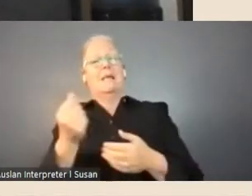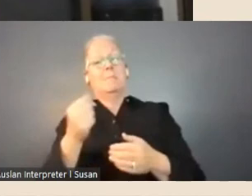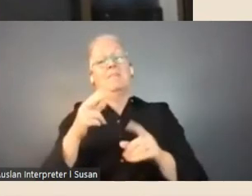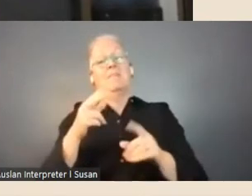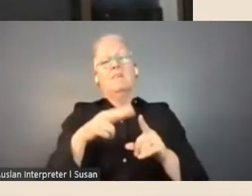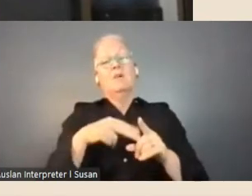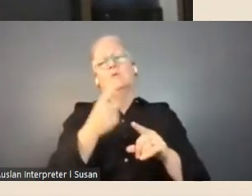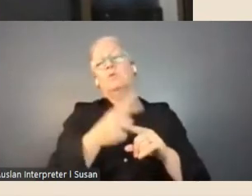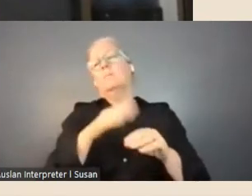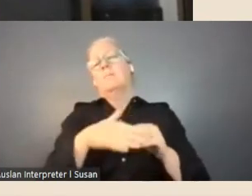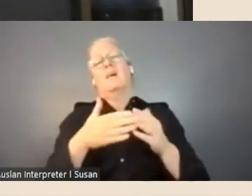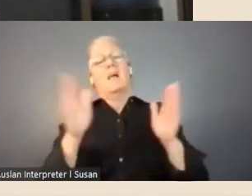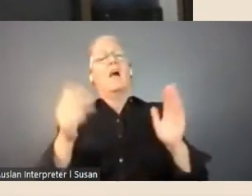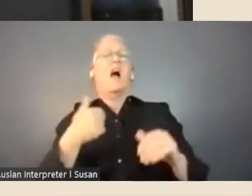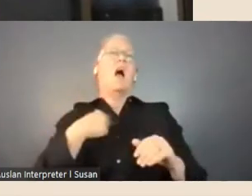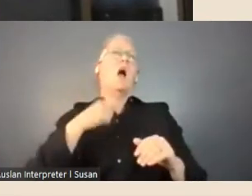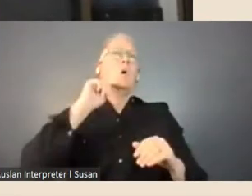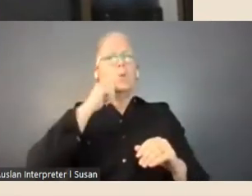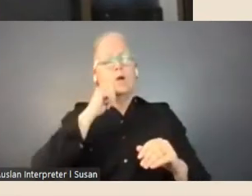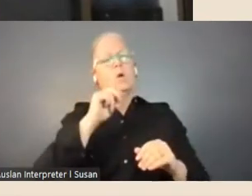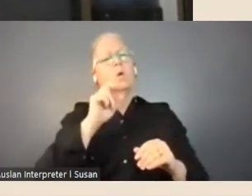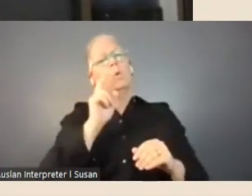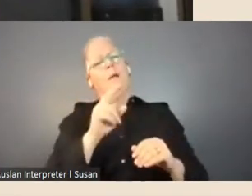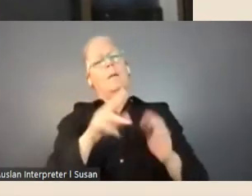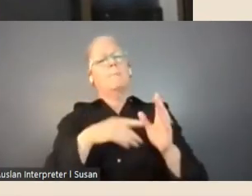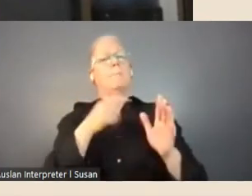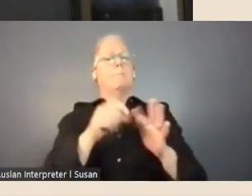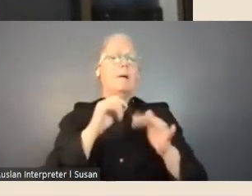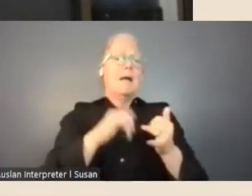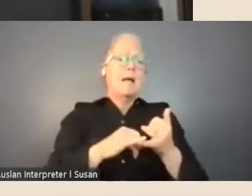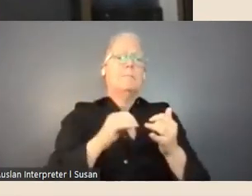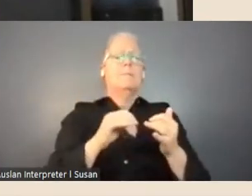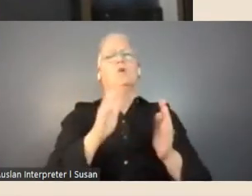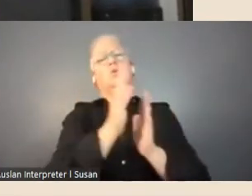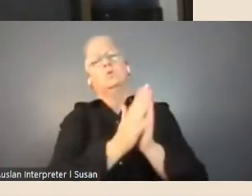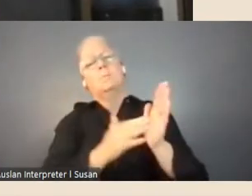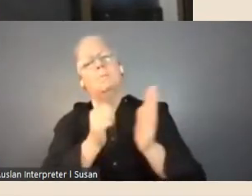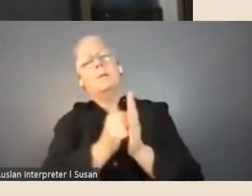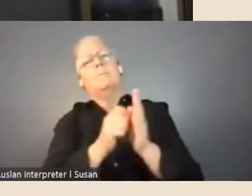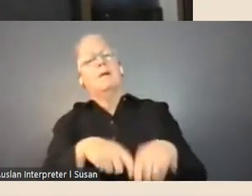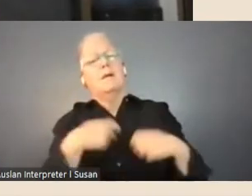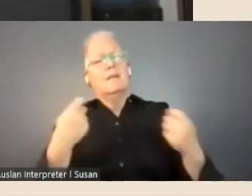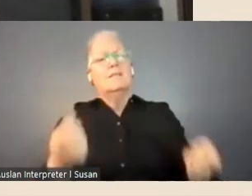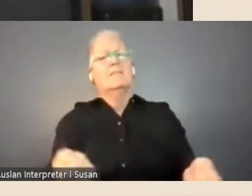like: 'I'm going to look at maps, and newspapers, and manuscripts, and pictures', that doesn't tell us anything.